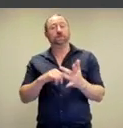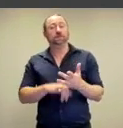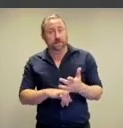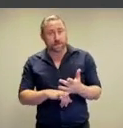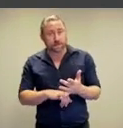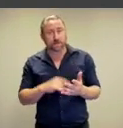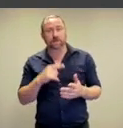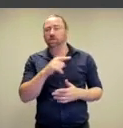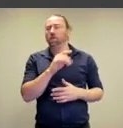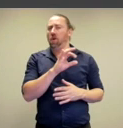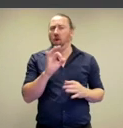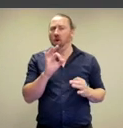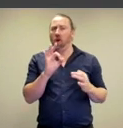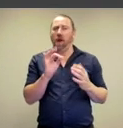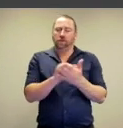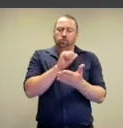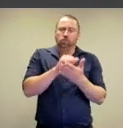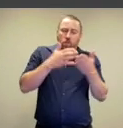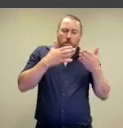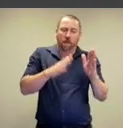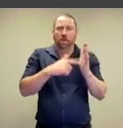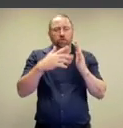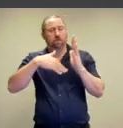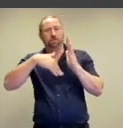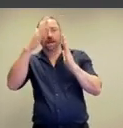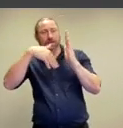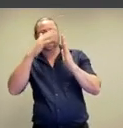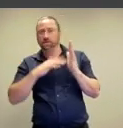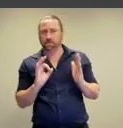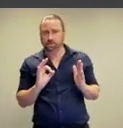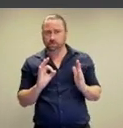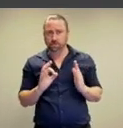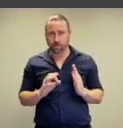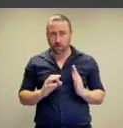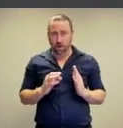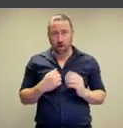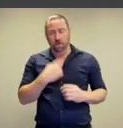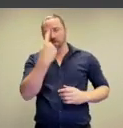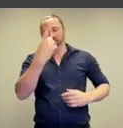course, is that this is not a traditional